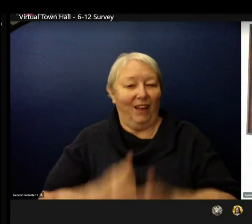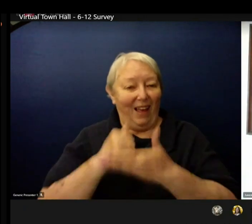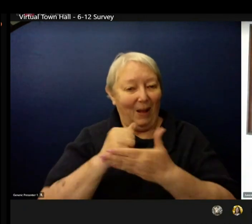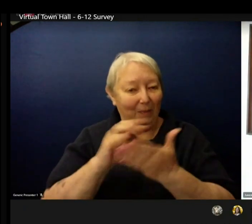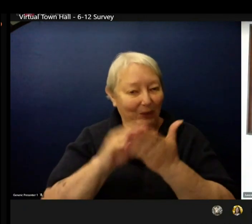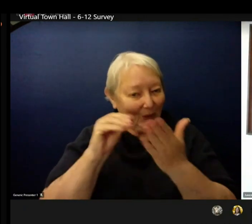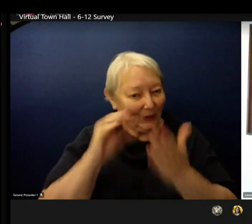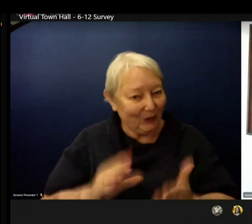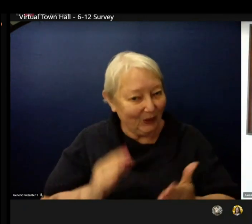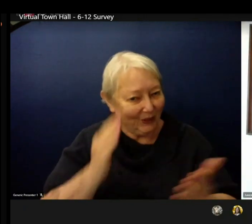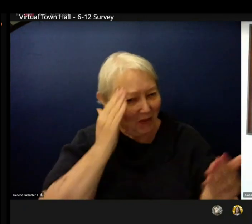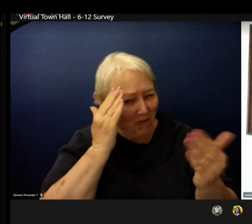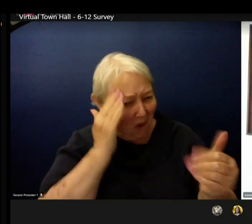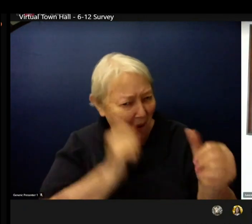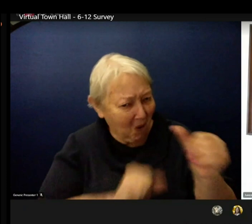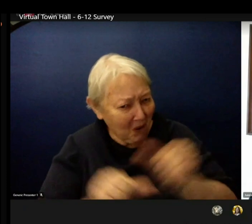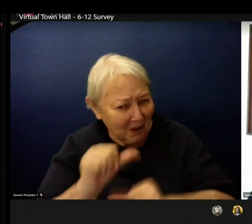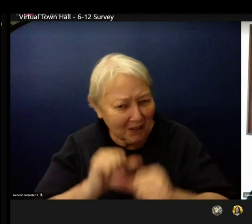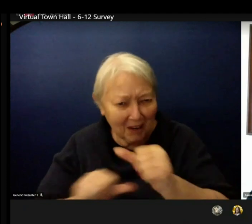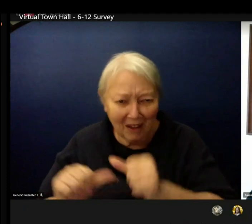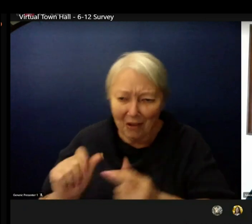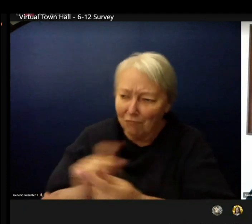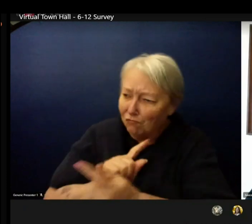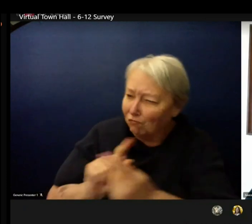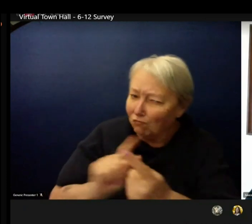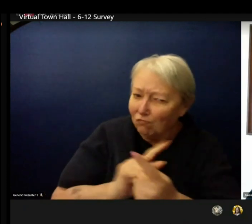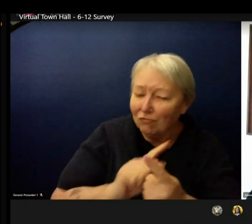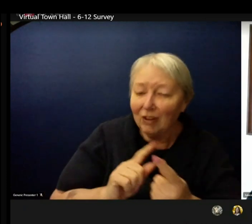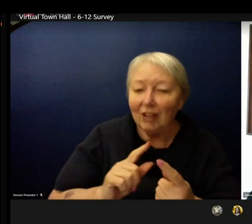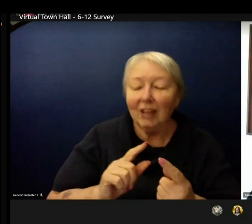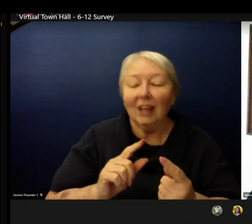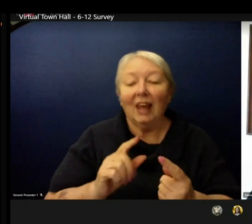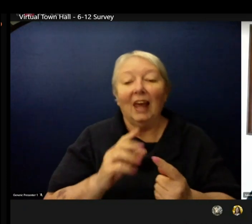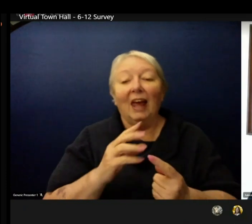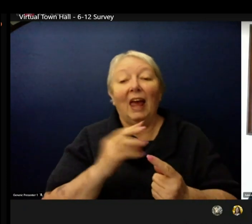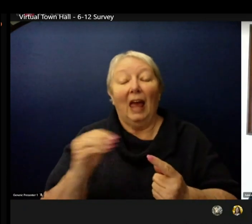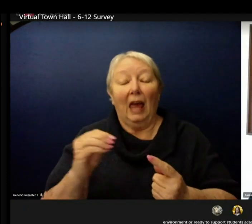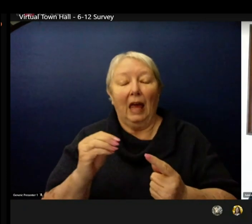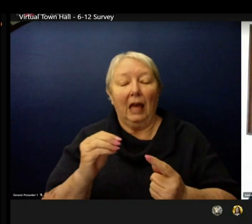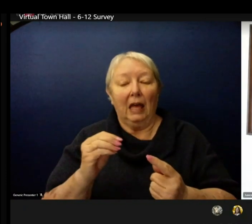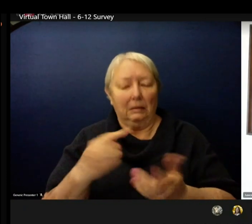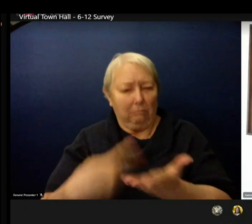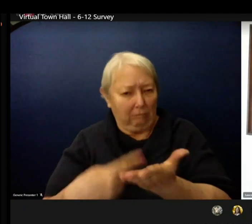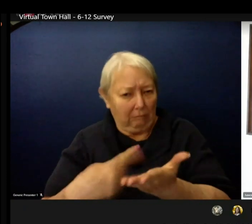about changes and lead with a sense of joy while providing individual support where needed.